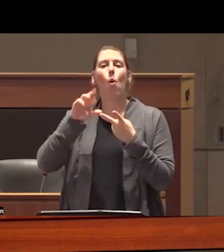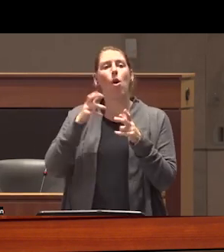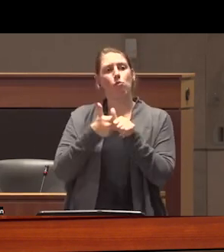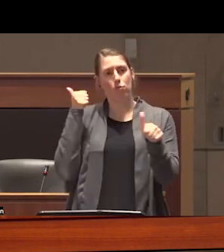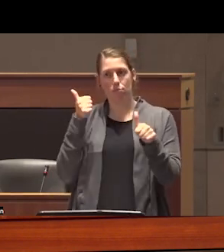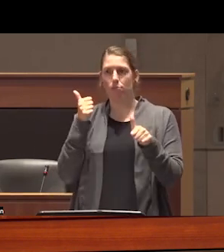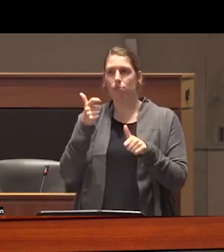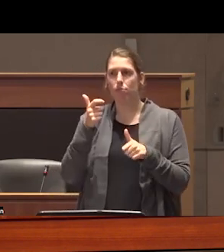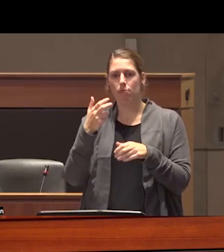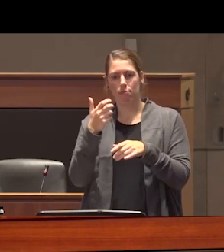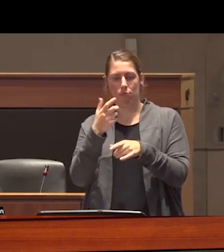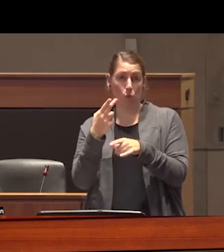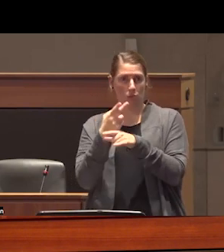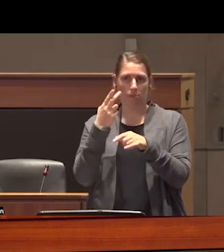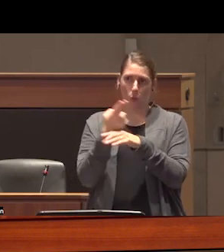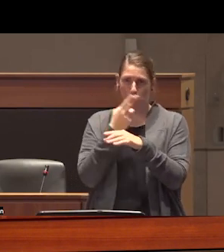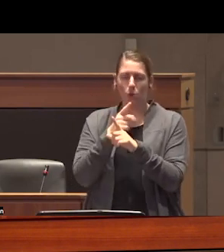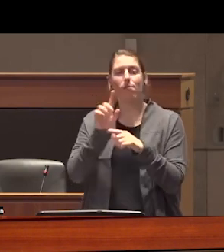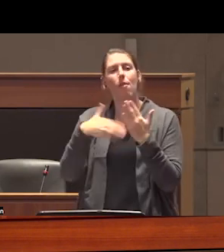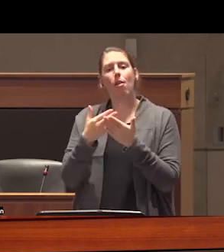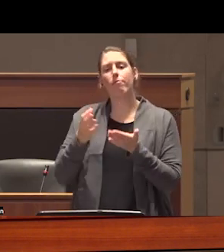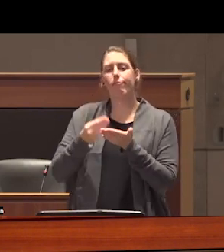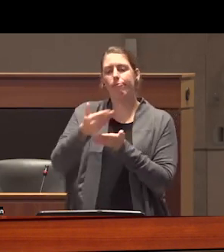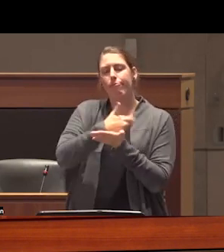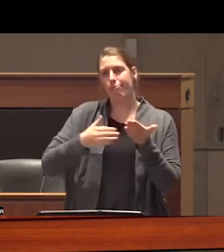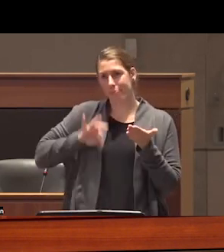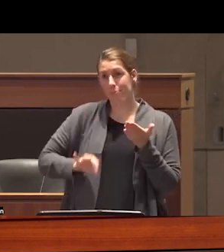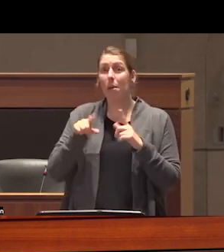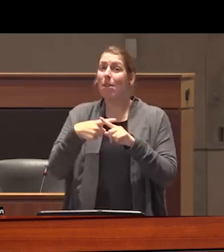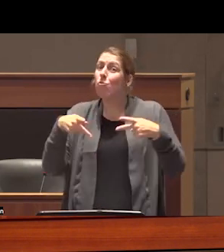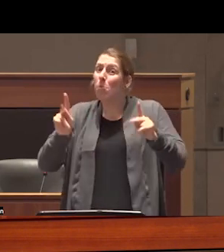resources all of which generate revenue for them and are permitted under Federal and provincial